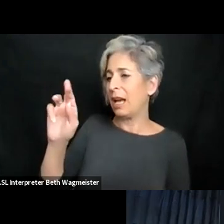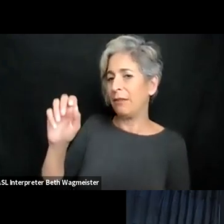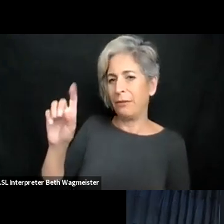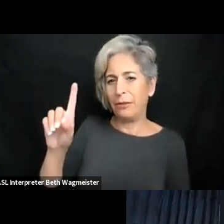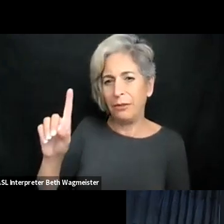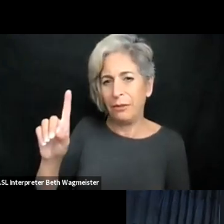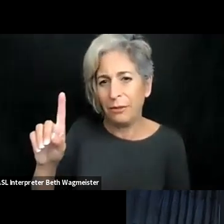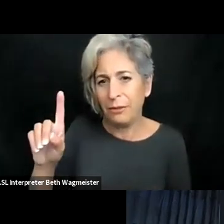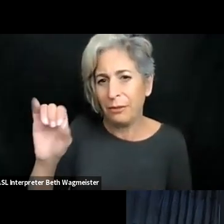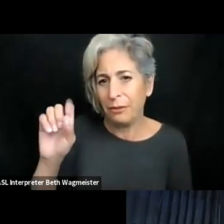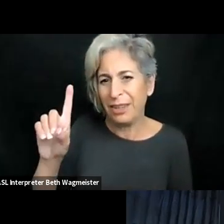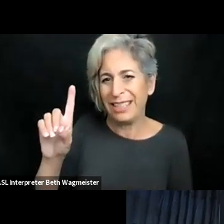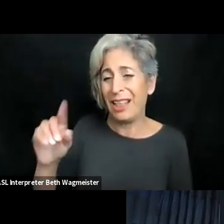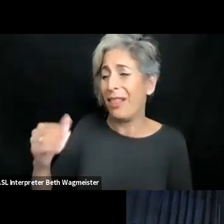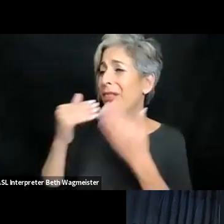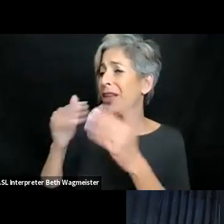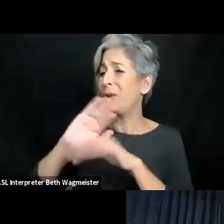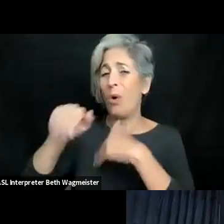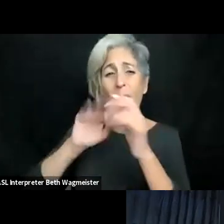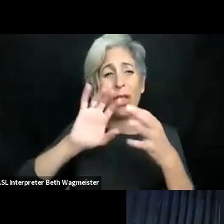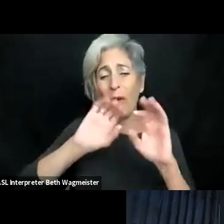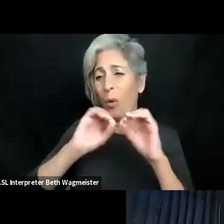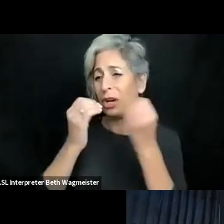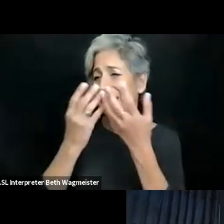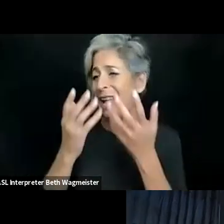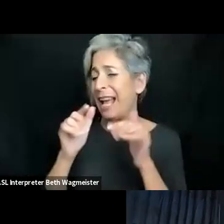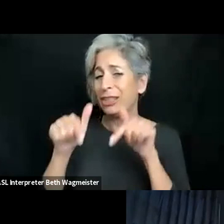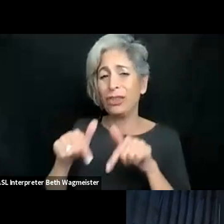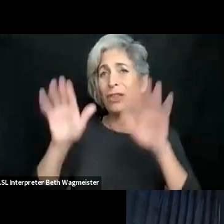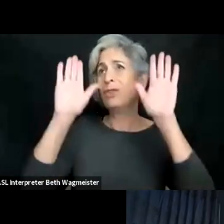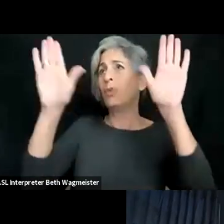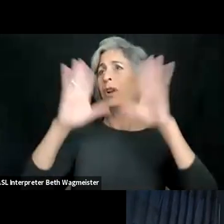hank you very much. Gottfried, would you like to continue? >> Gottfried Zimermann: Yes .